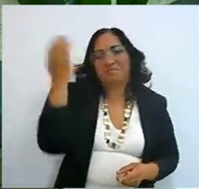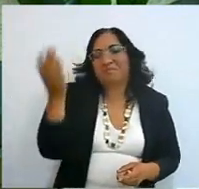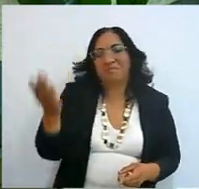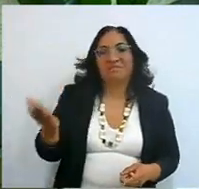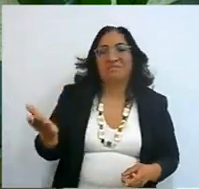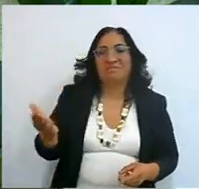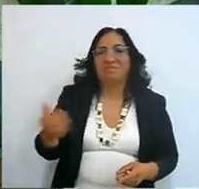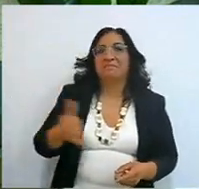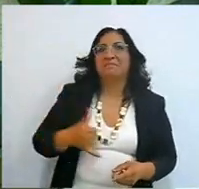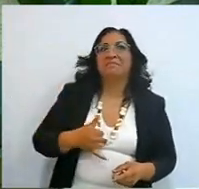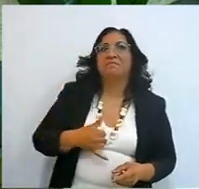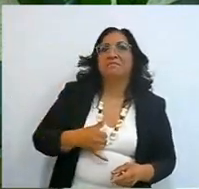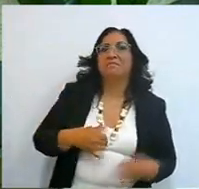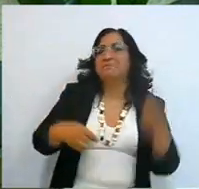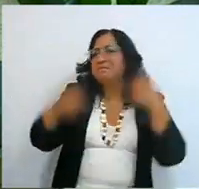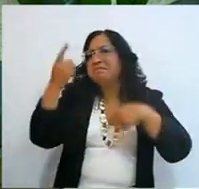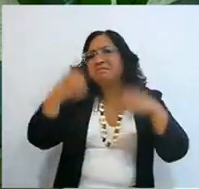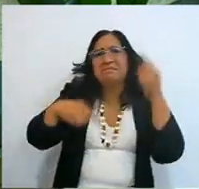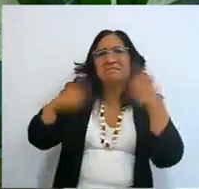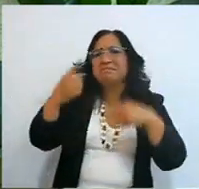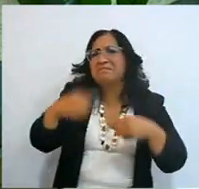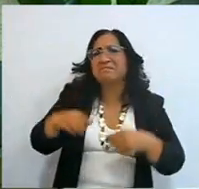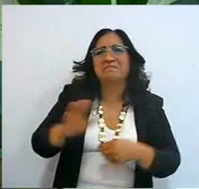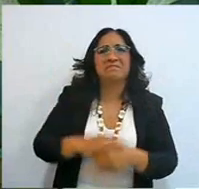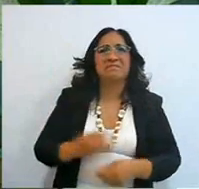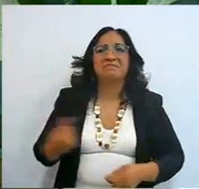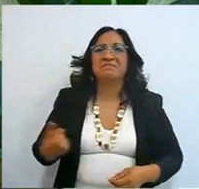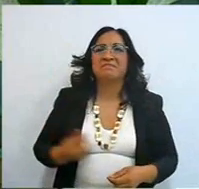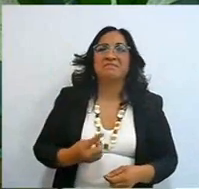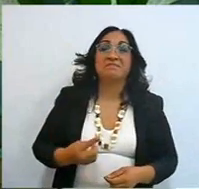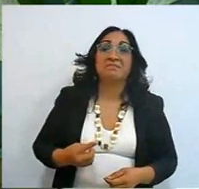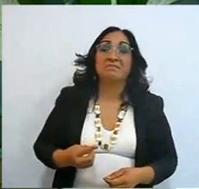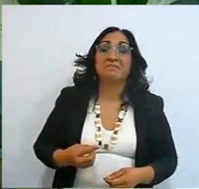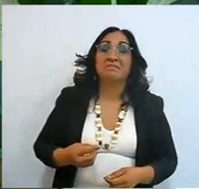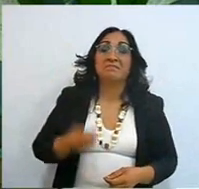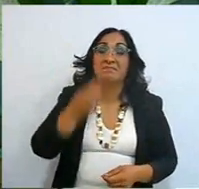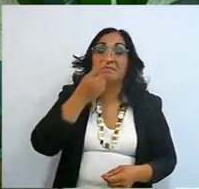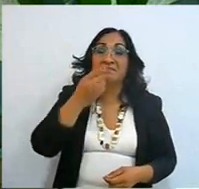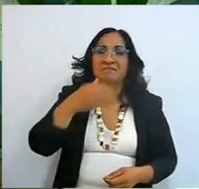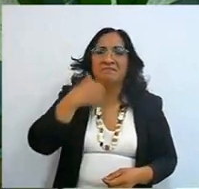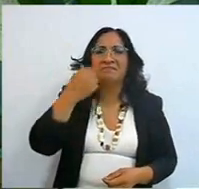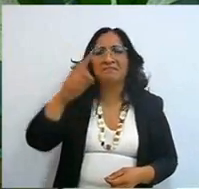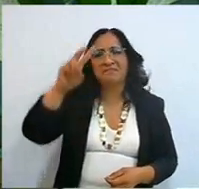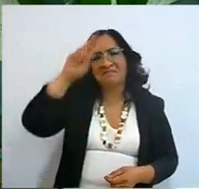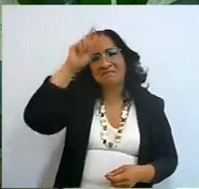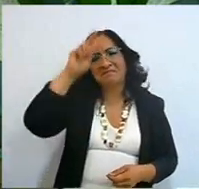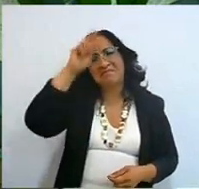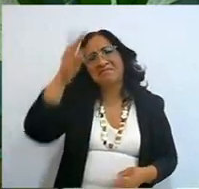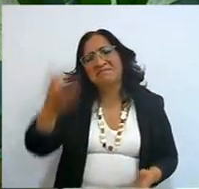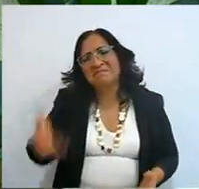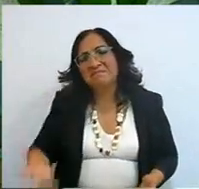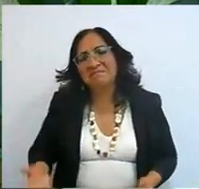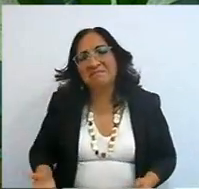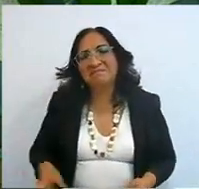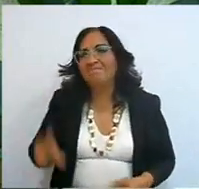no, I cried because he told me, hey no, I'm going to go to avenge, because that's not how it hurts when an idol falls no no no,